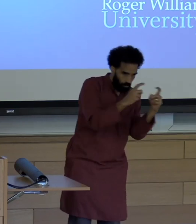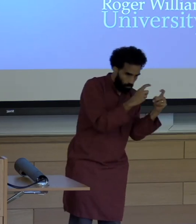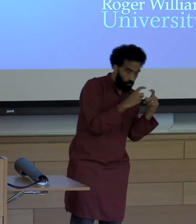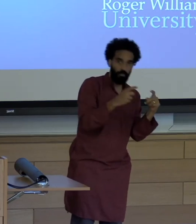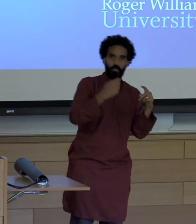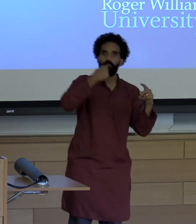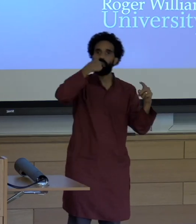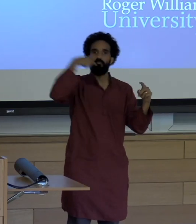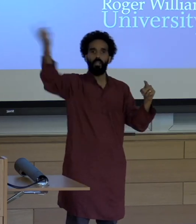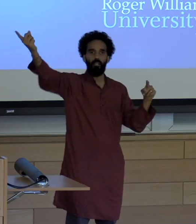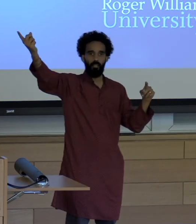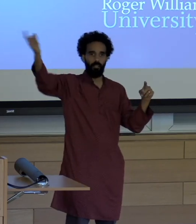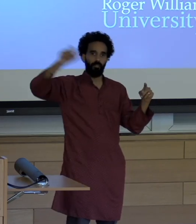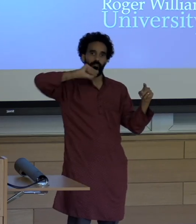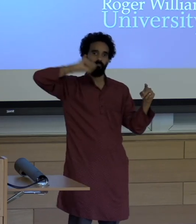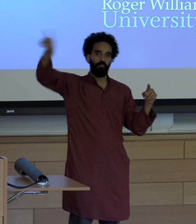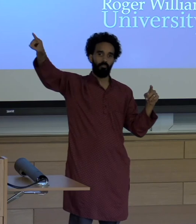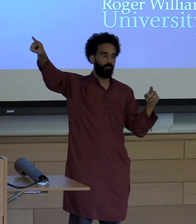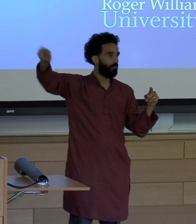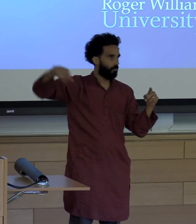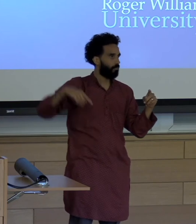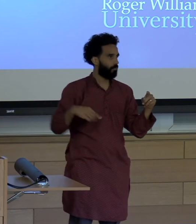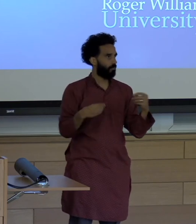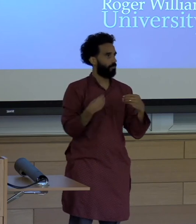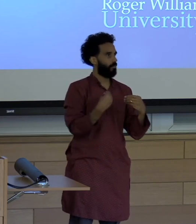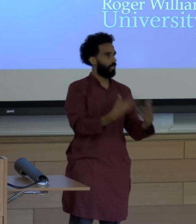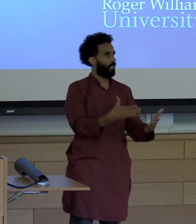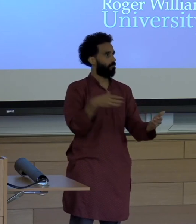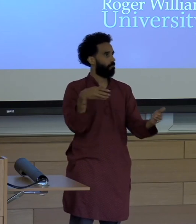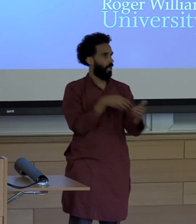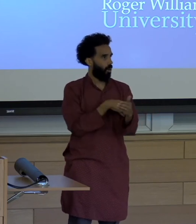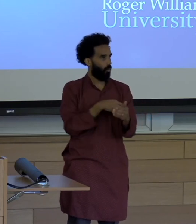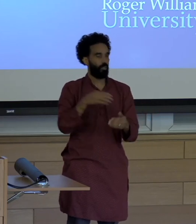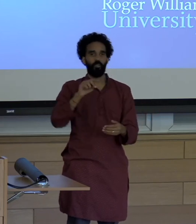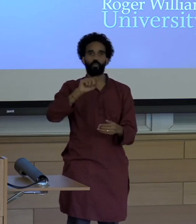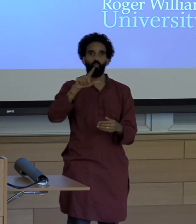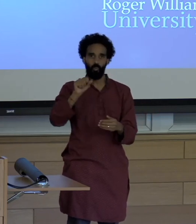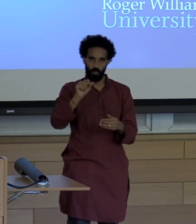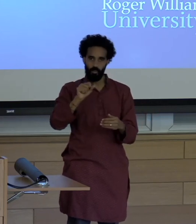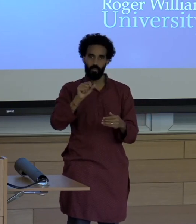empowering those communities with the tools of the